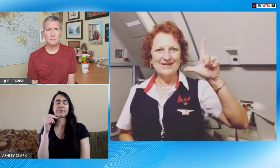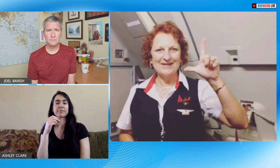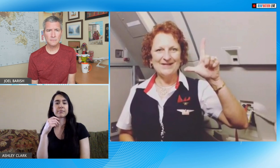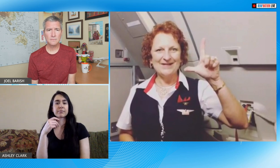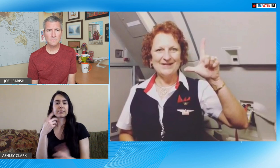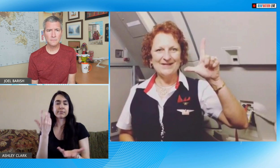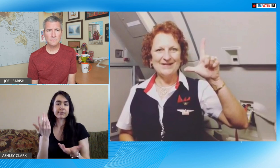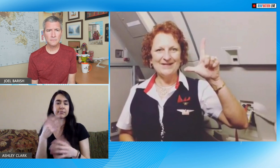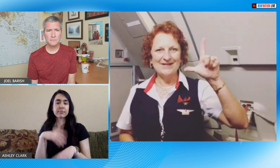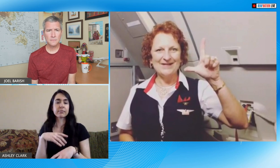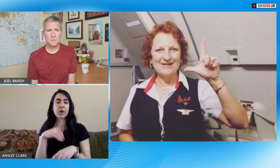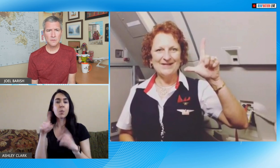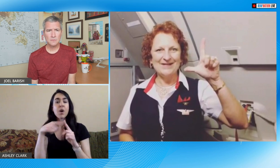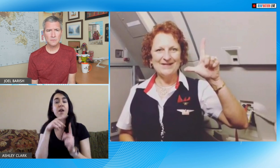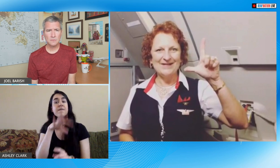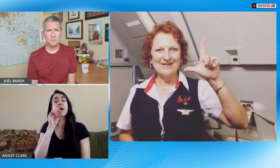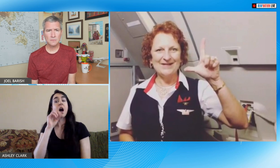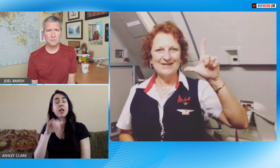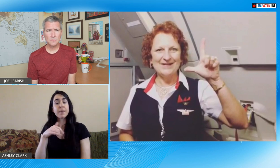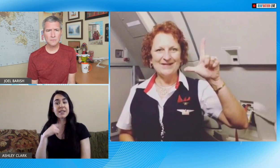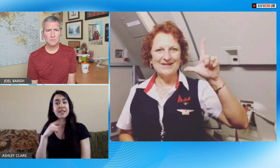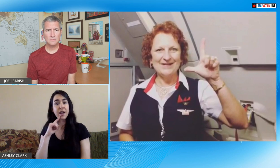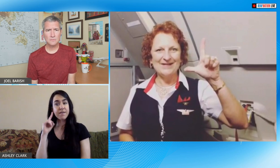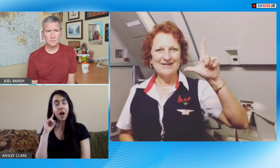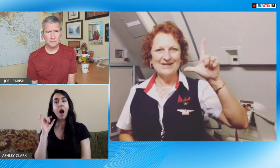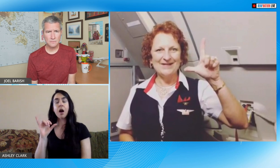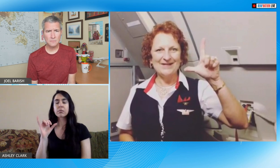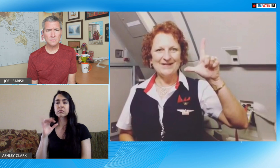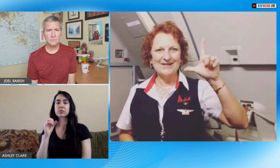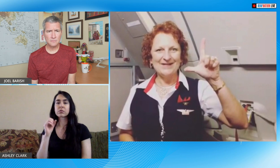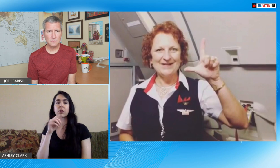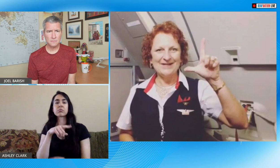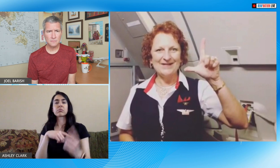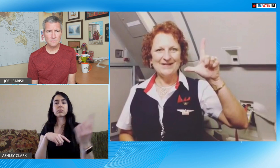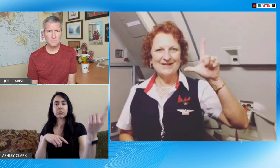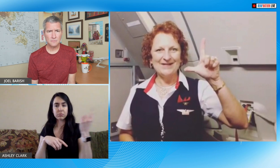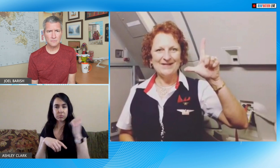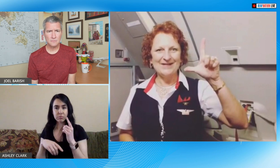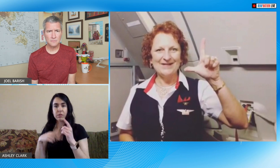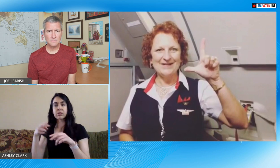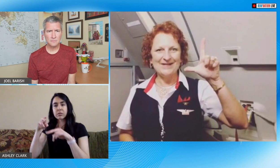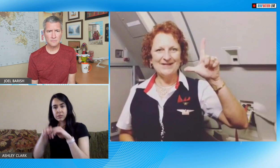flying home and when this flight attendant